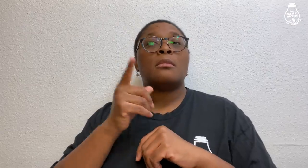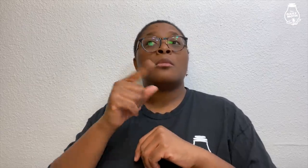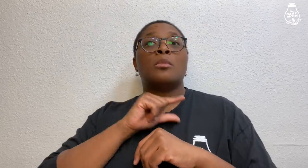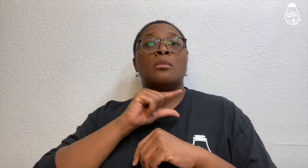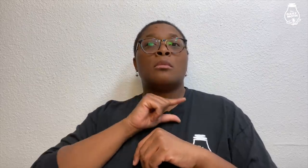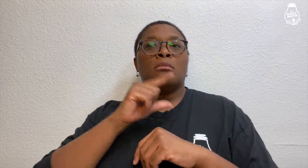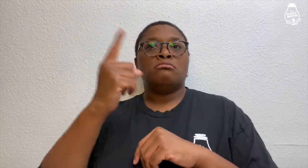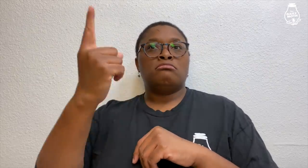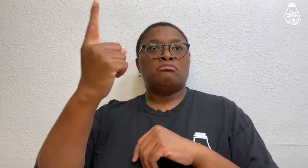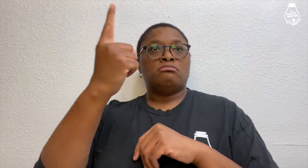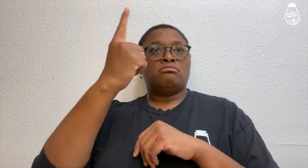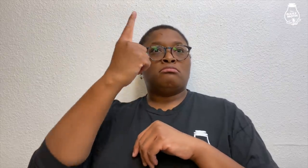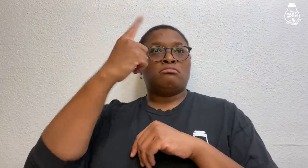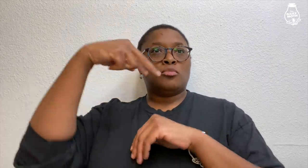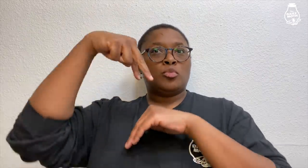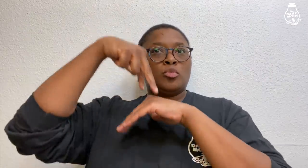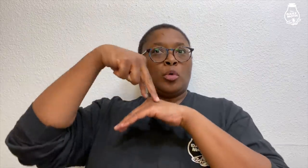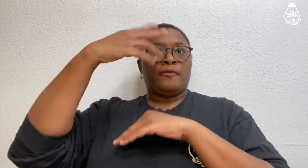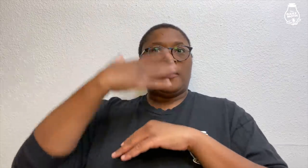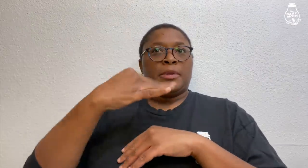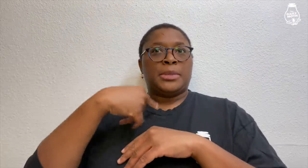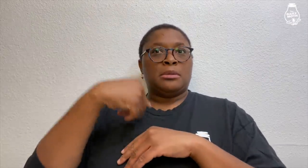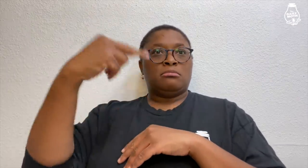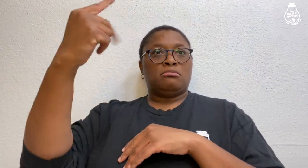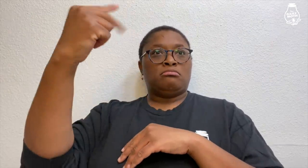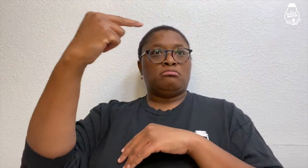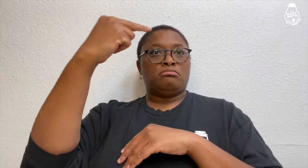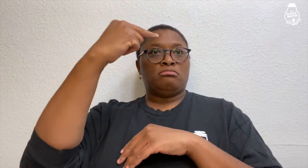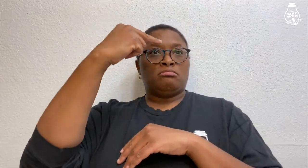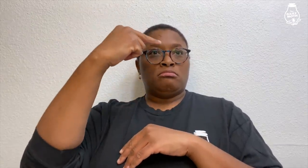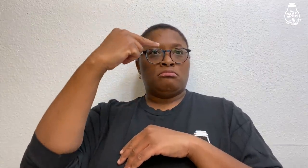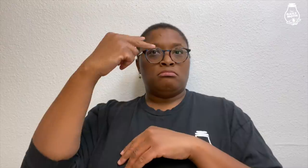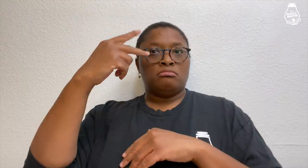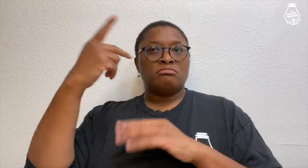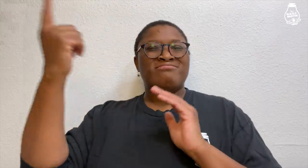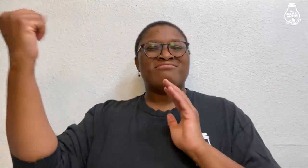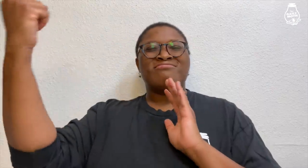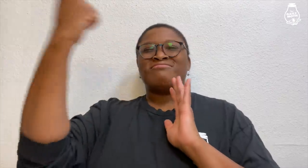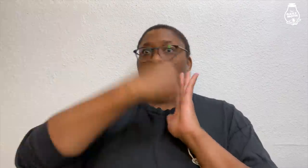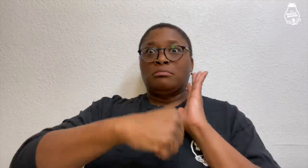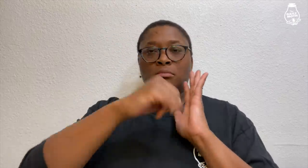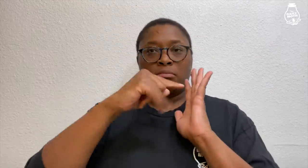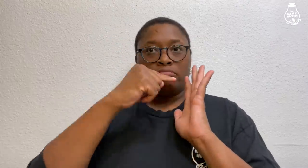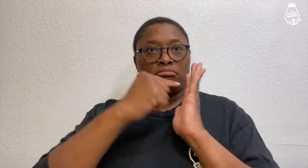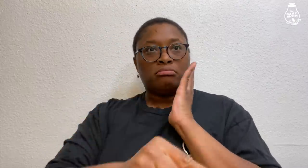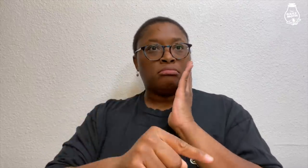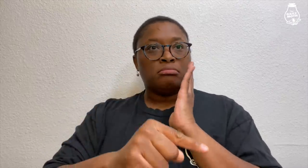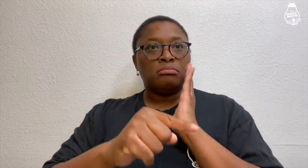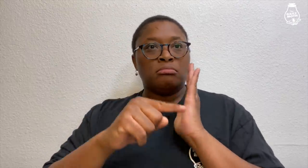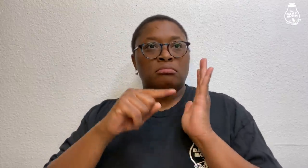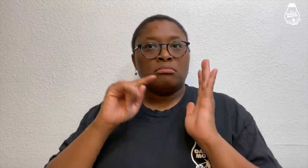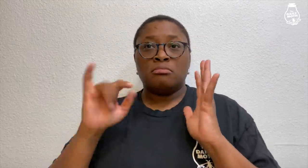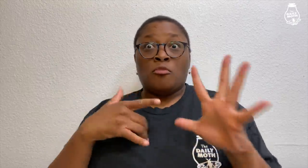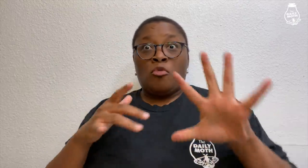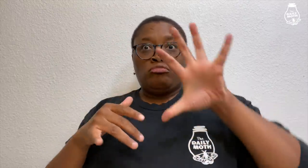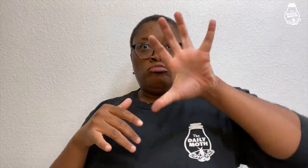Grant stood in front of me, staring at me, and that's when the knife cut my hand.